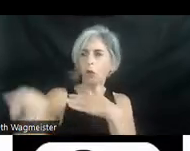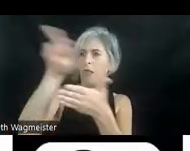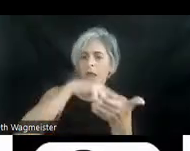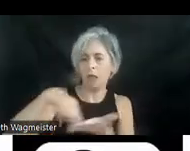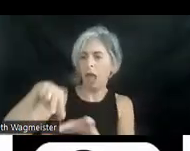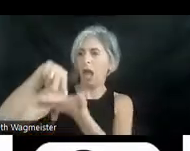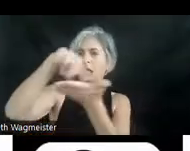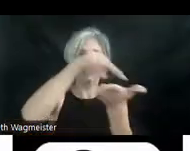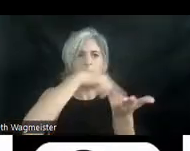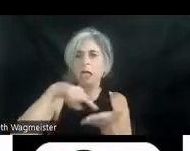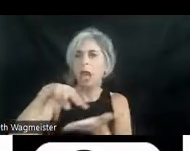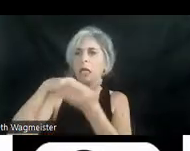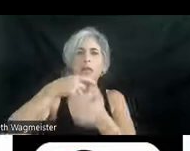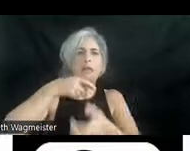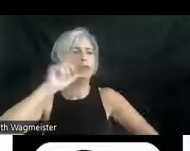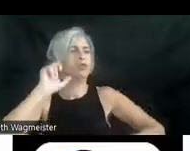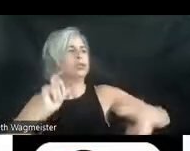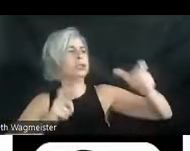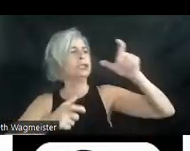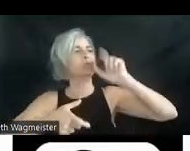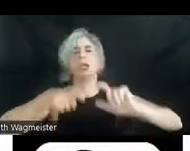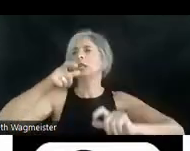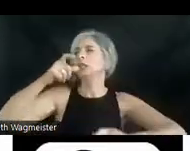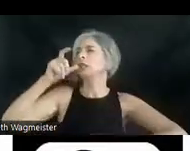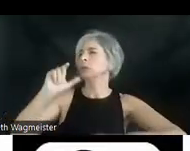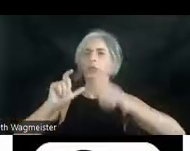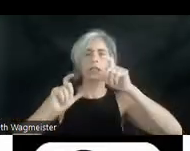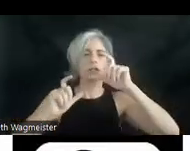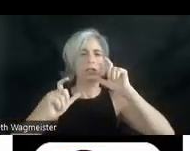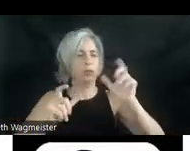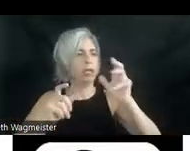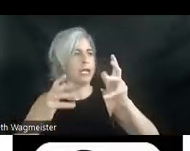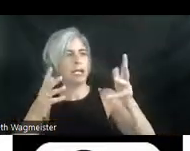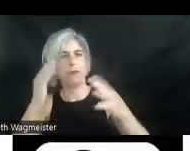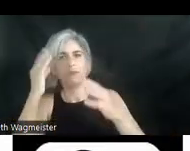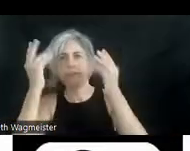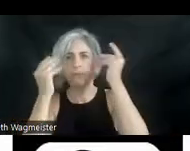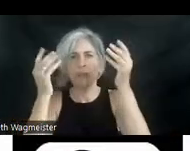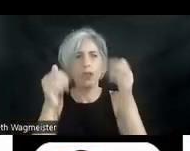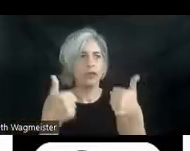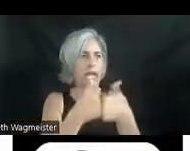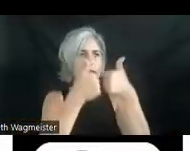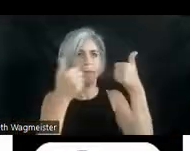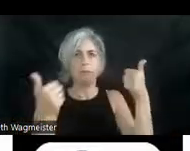they drink with courtly manners ply their country games.